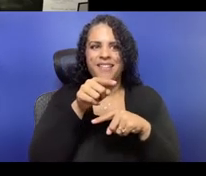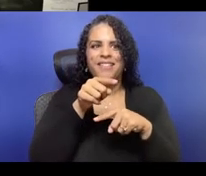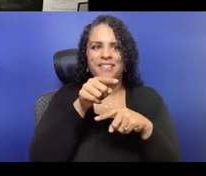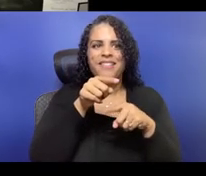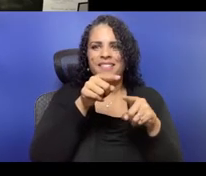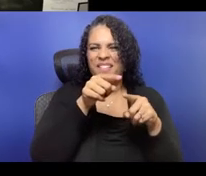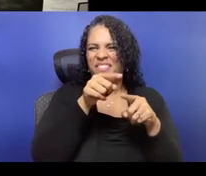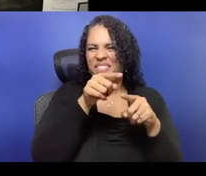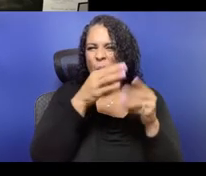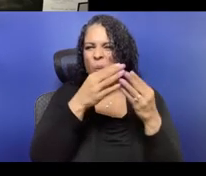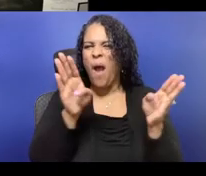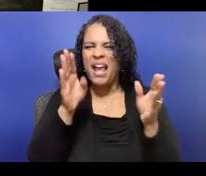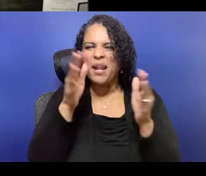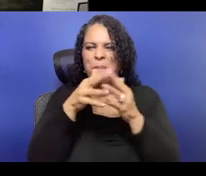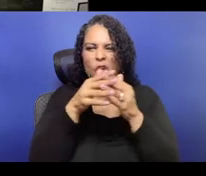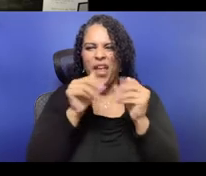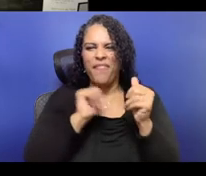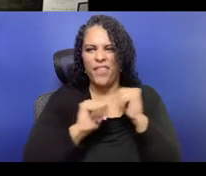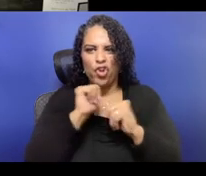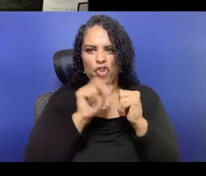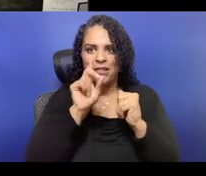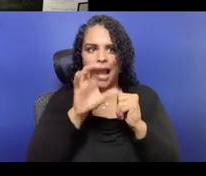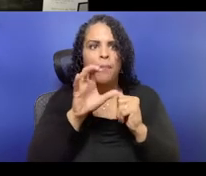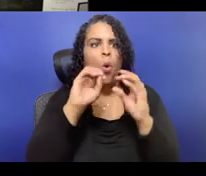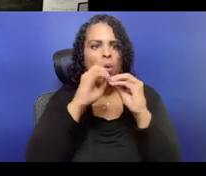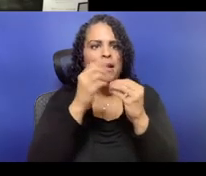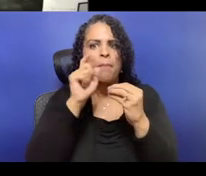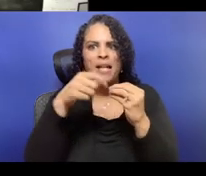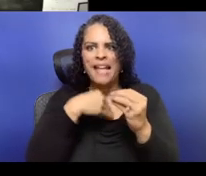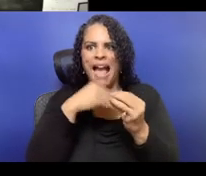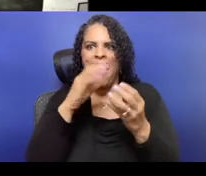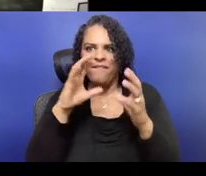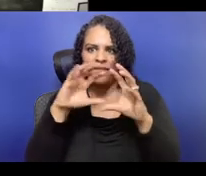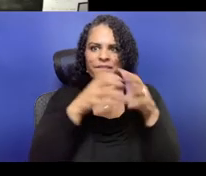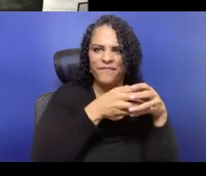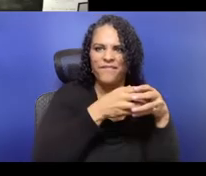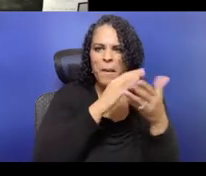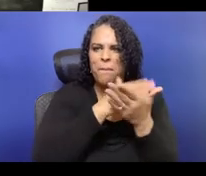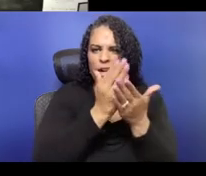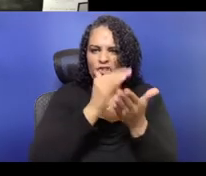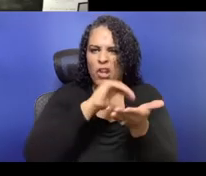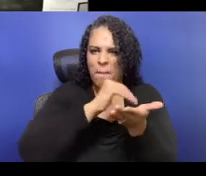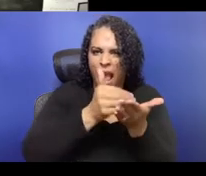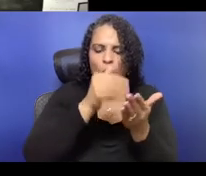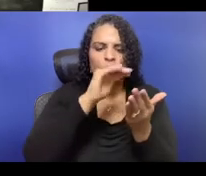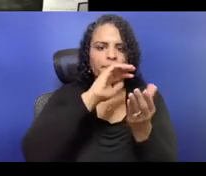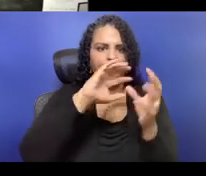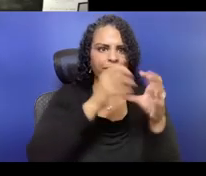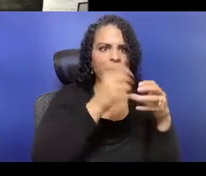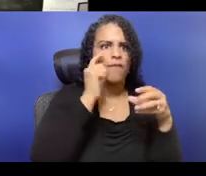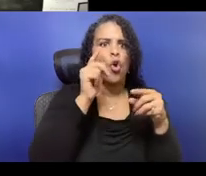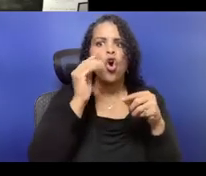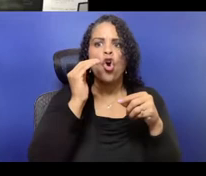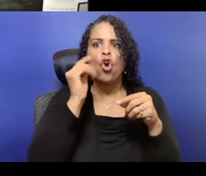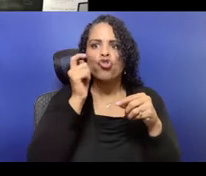I just wanted to make sure that Amy gets a chance to jump on before she has to- I'm seeing the nodding head. I'm like yep, Amy, please. I'm just like, I'm just so excited